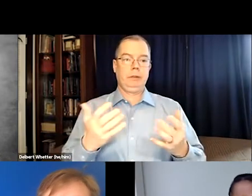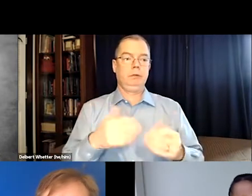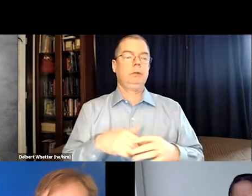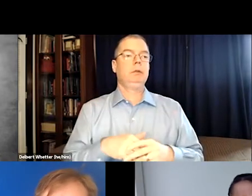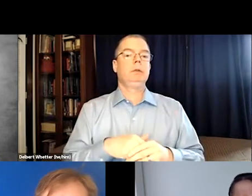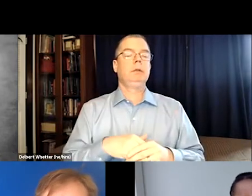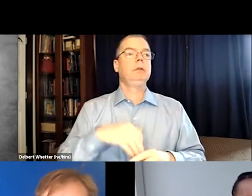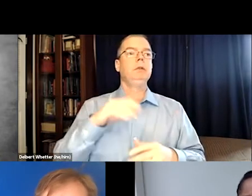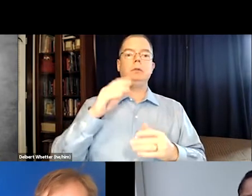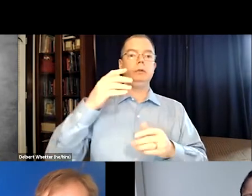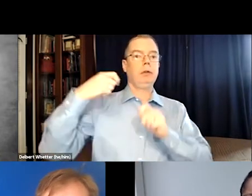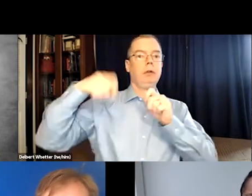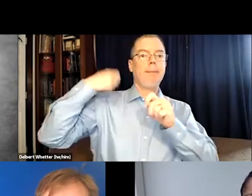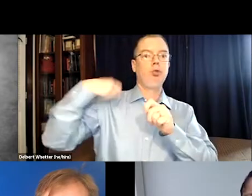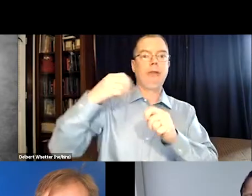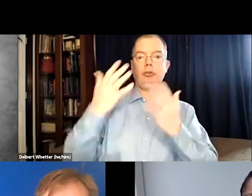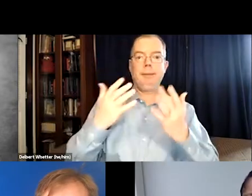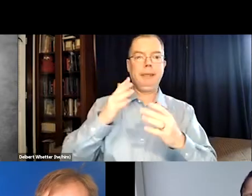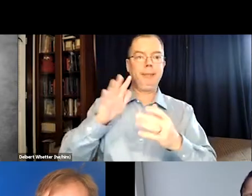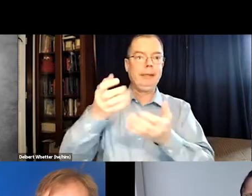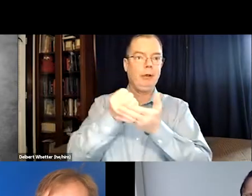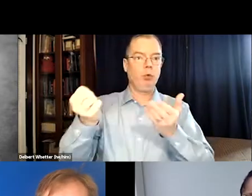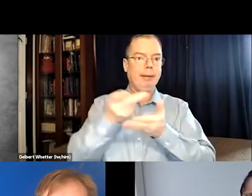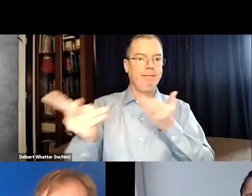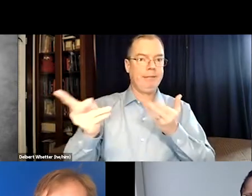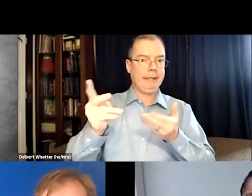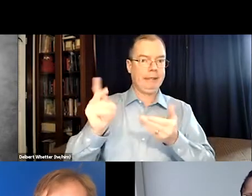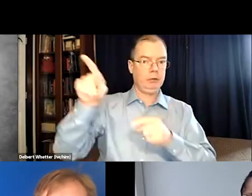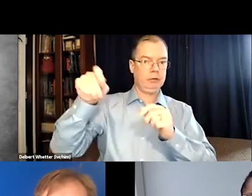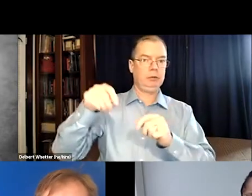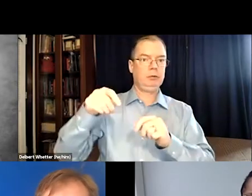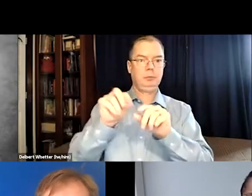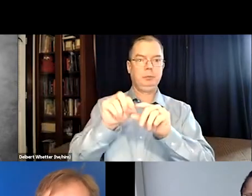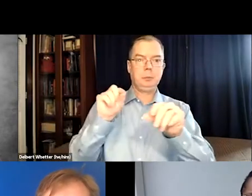appropriately in how these devices function. And the projectionist, maybe they have